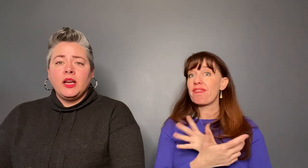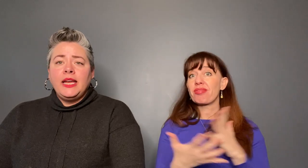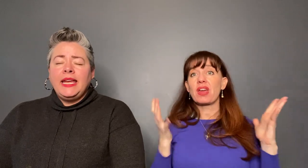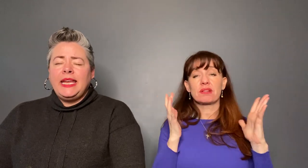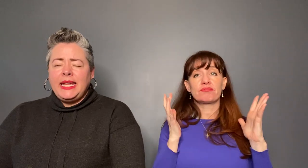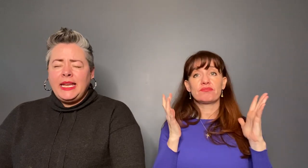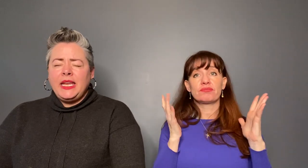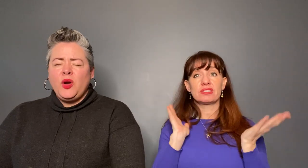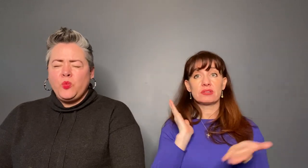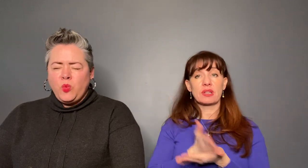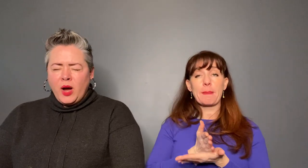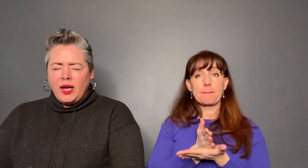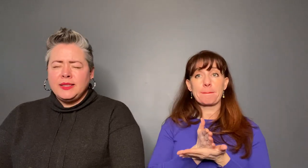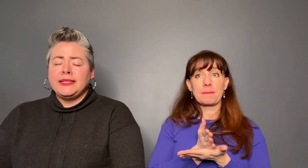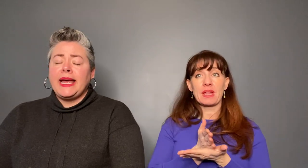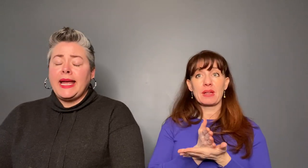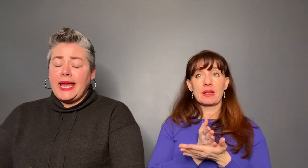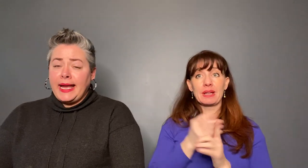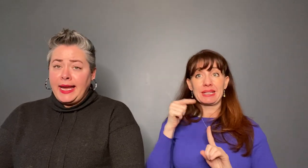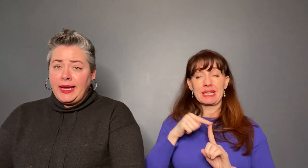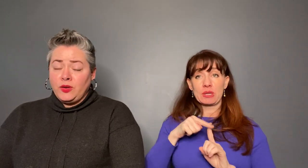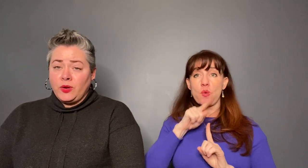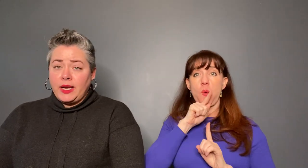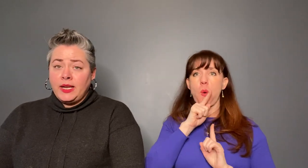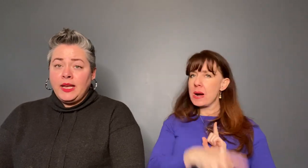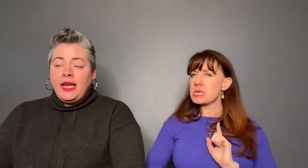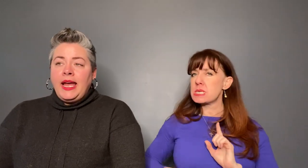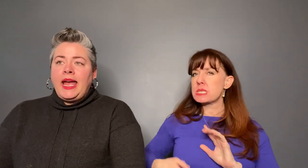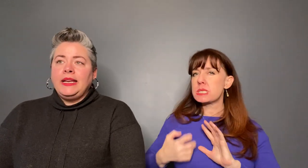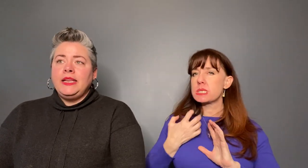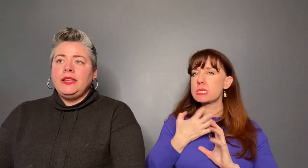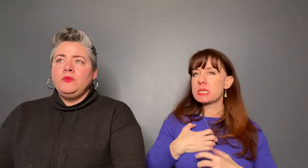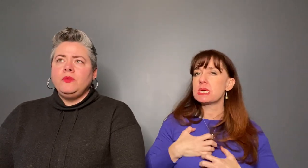He was angry and he was pretty much